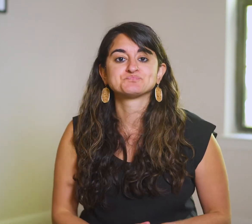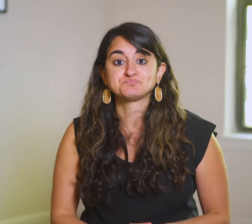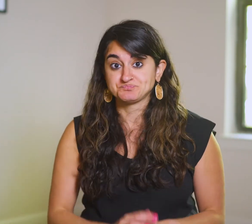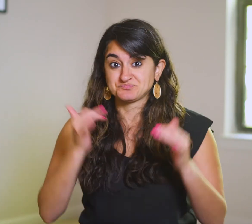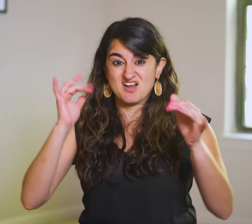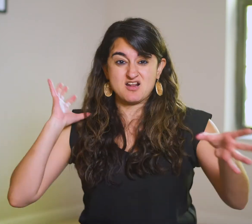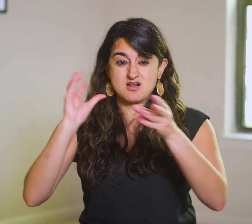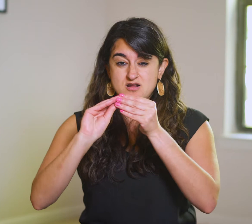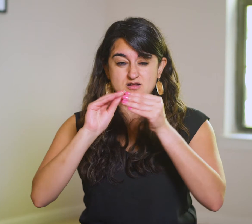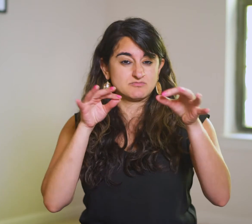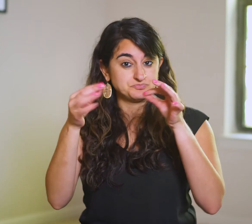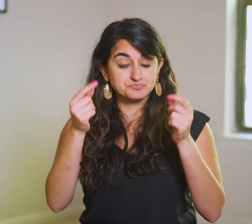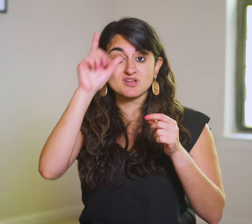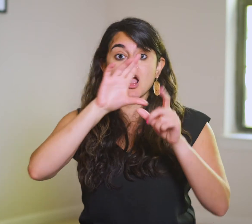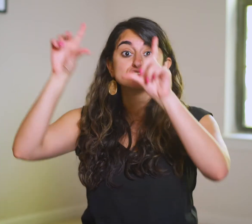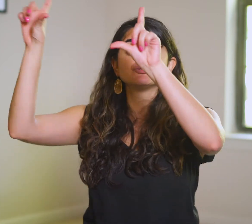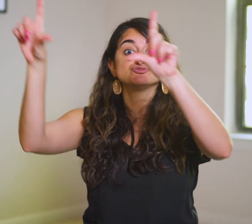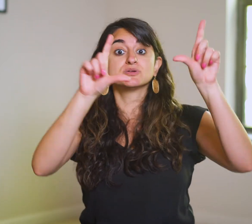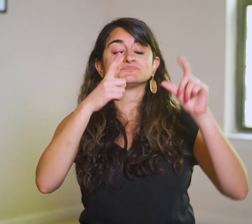The God Shot: